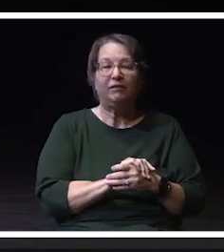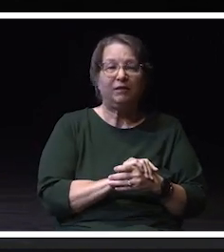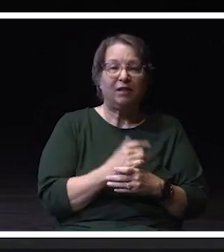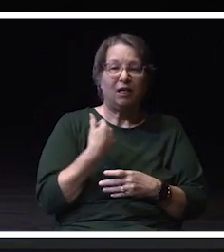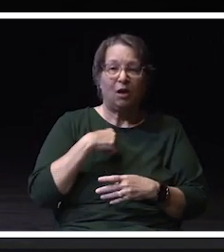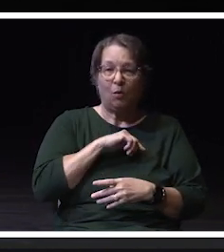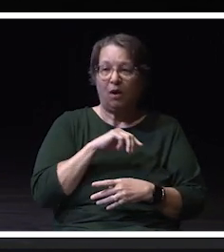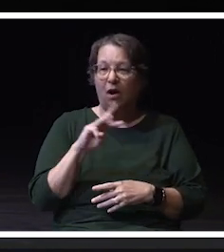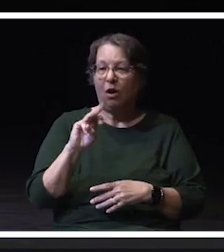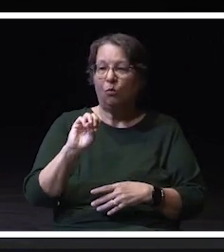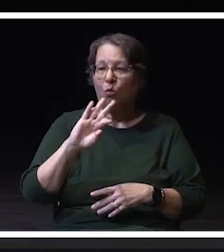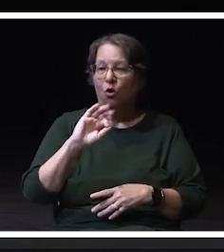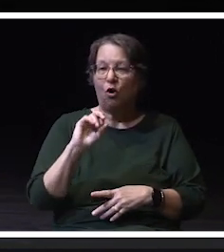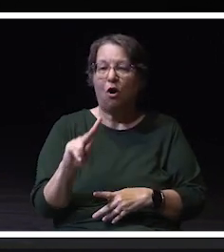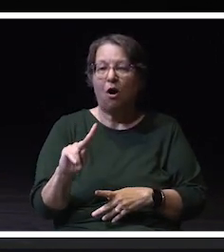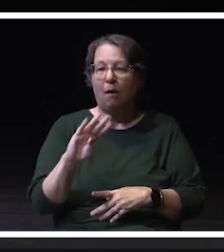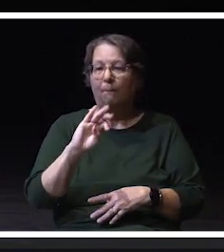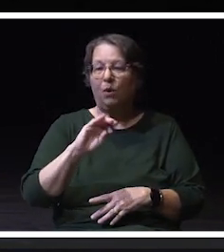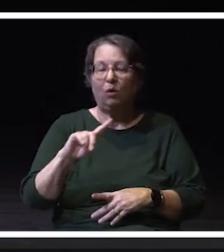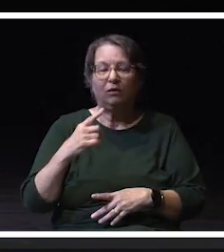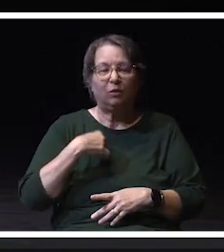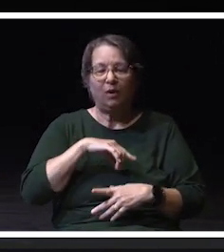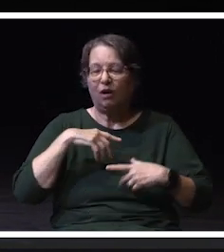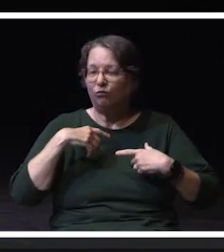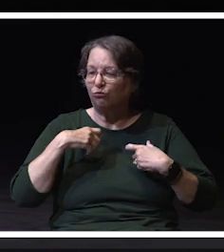We do it strong and we are doing it together.